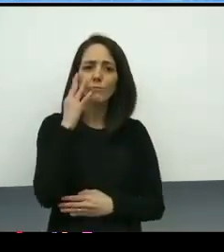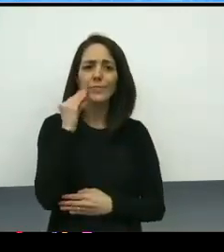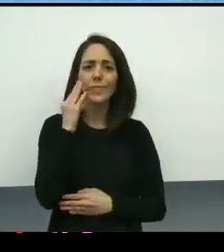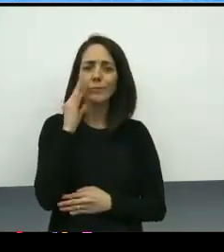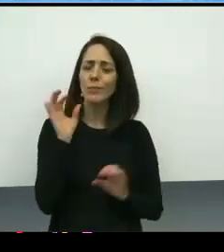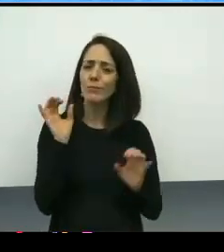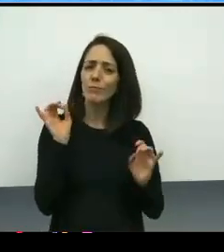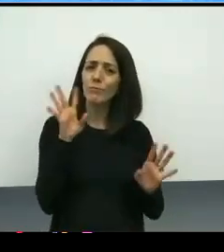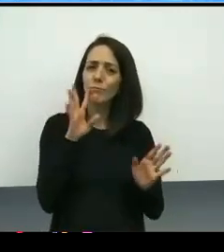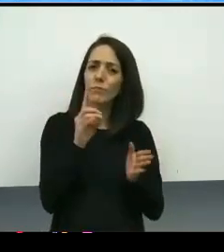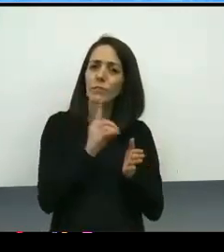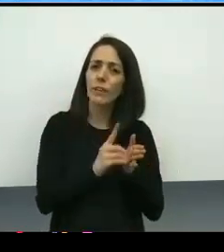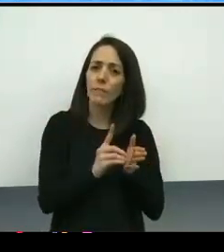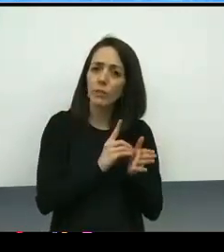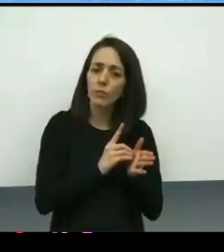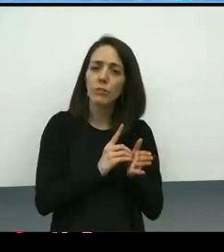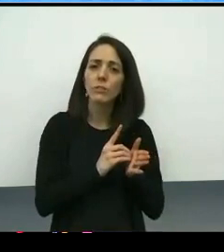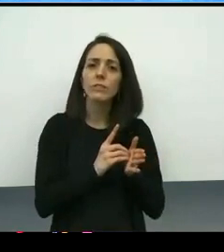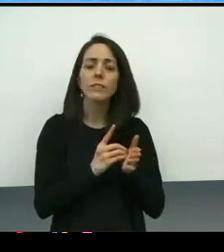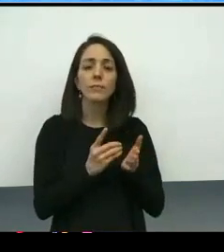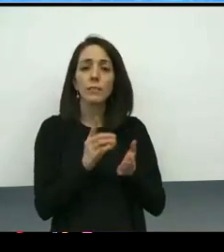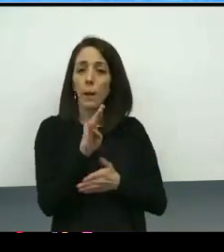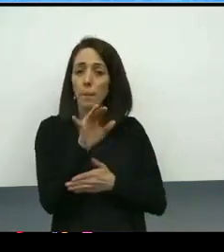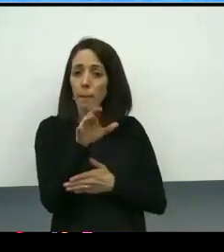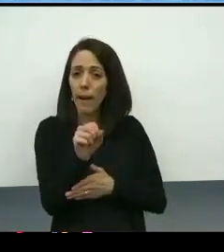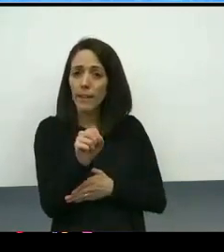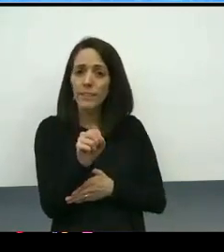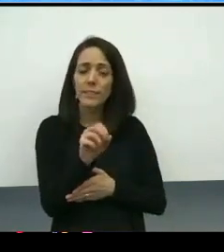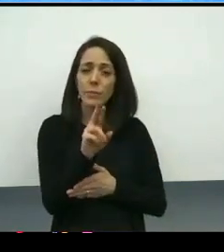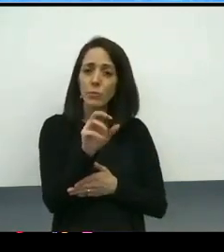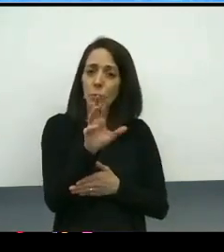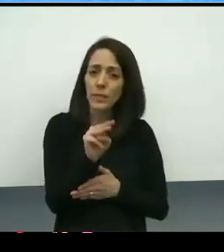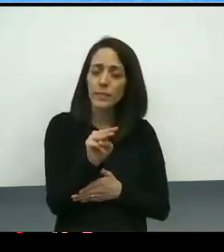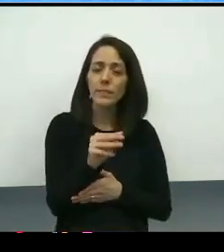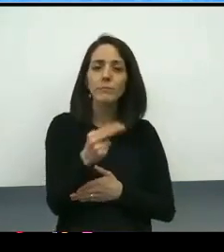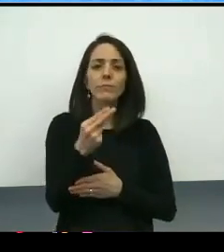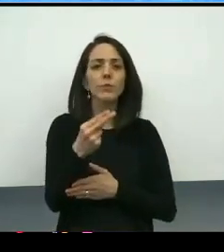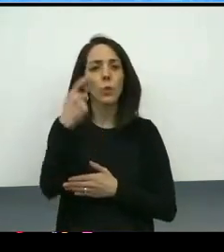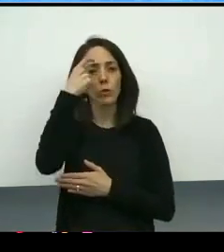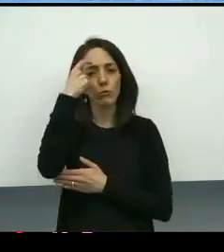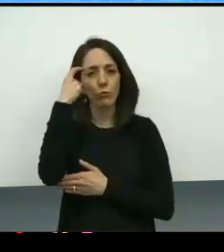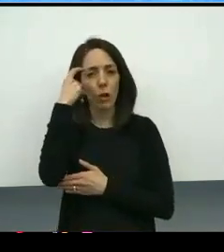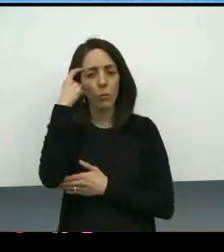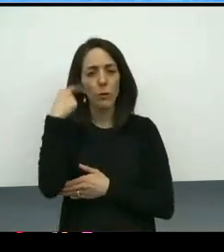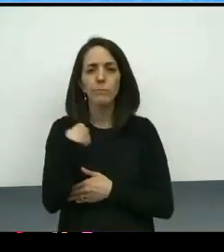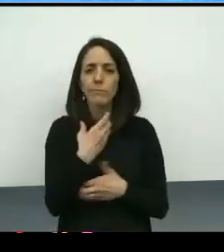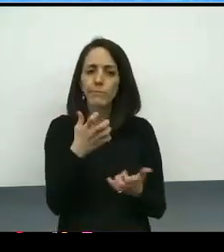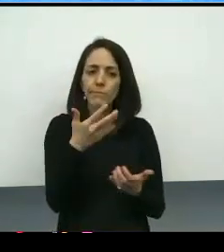implicit bias, racism, and historical trauma seeking to better understand,